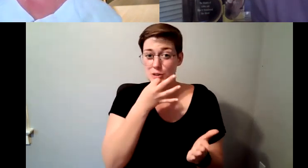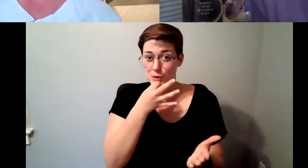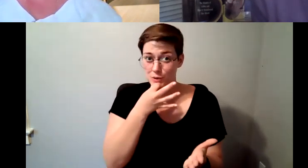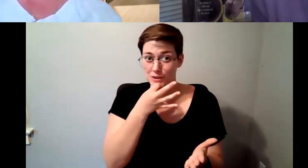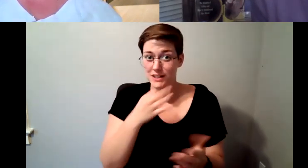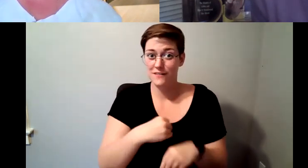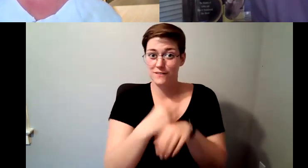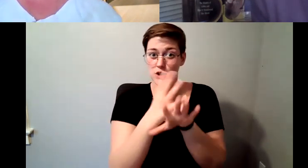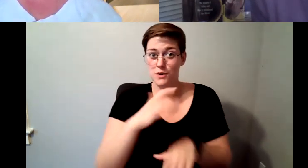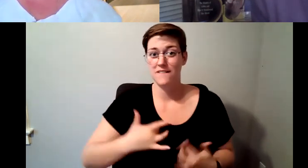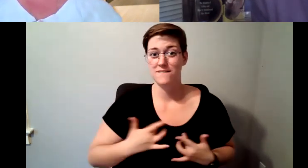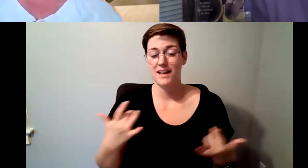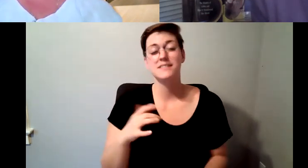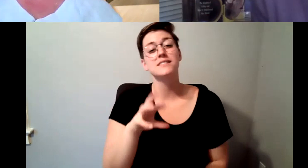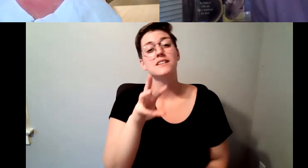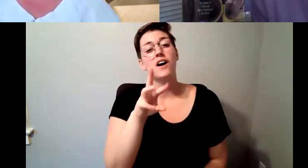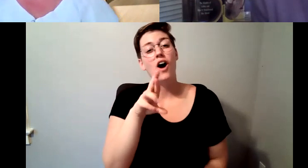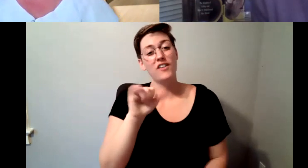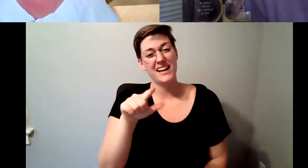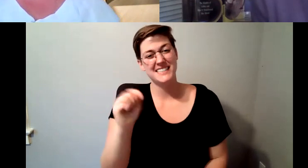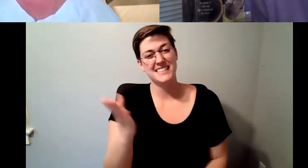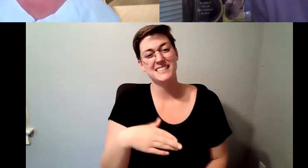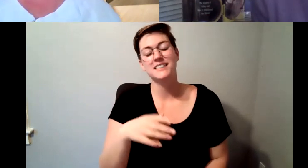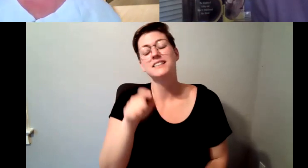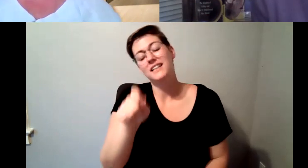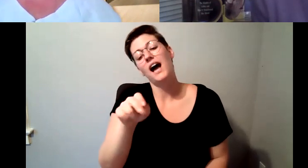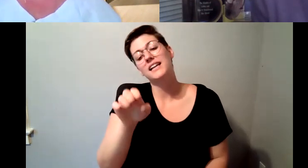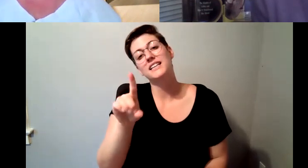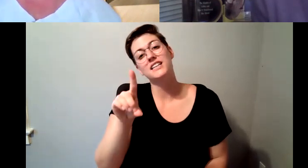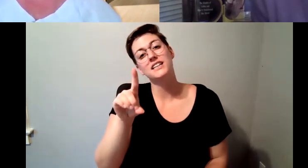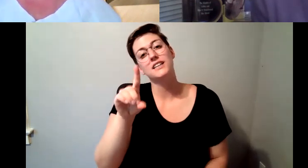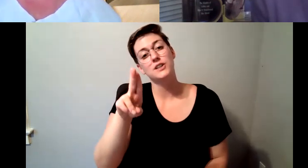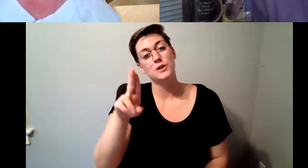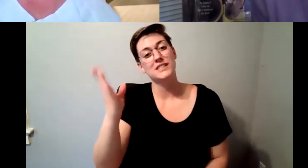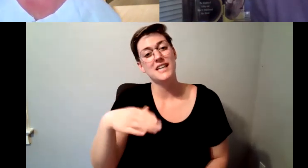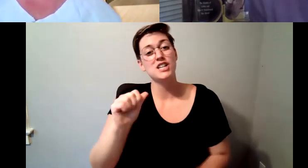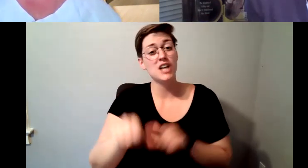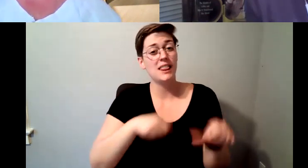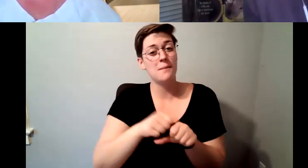Kelly Redder: dot EDU slash alumni slash events we have several each month and we'd love to